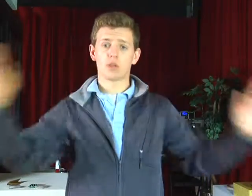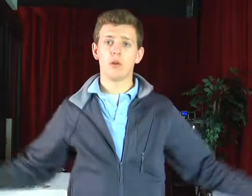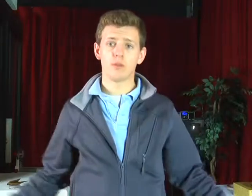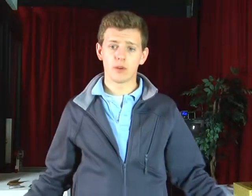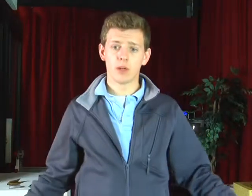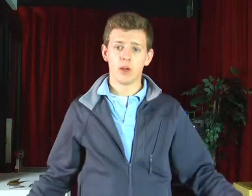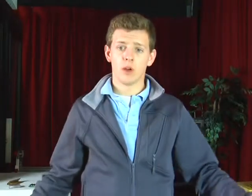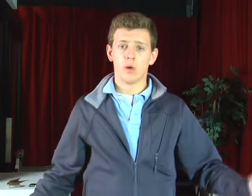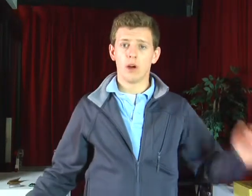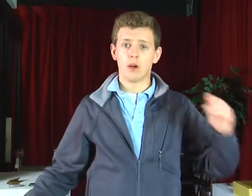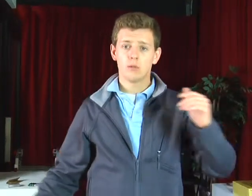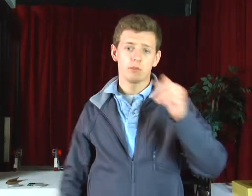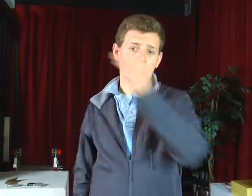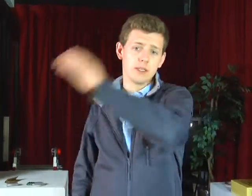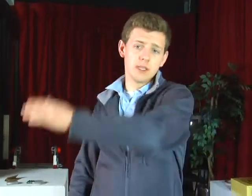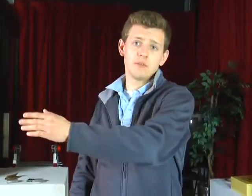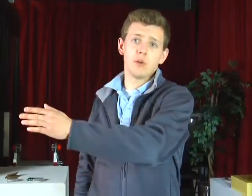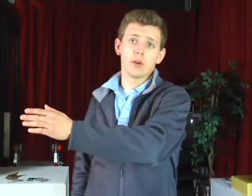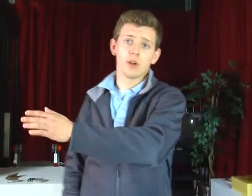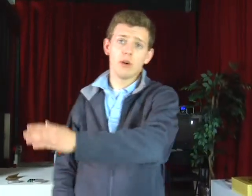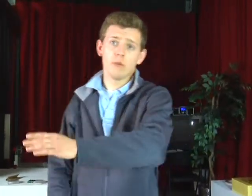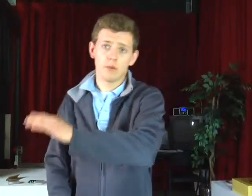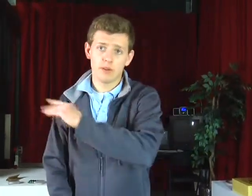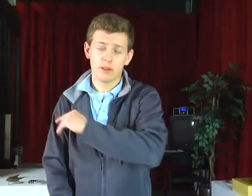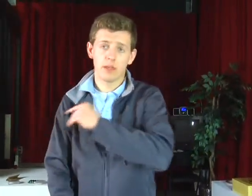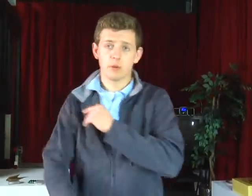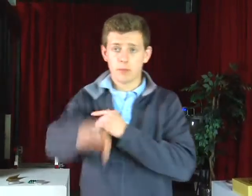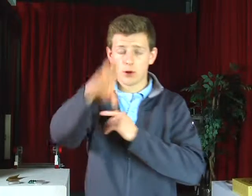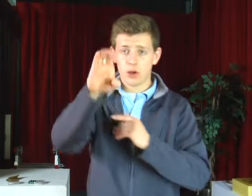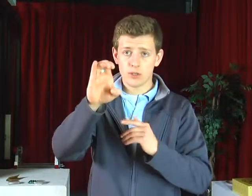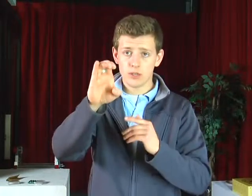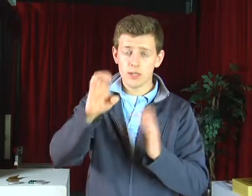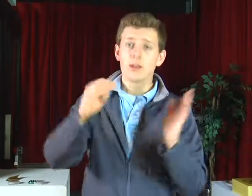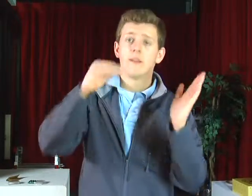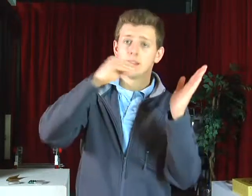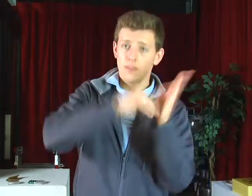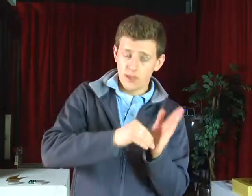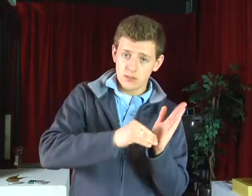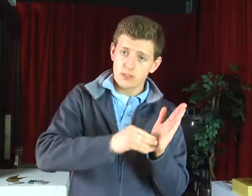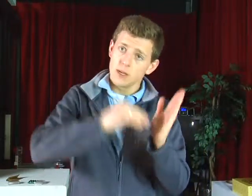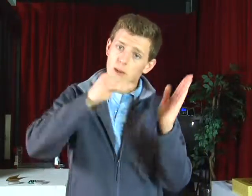go over--one this next video we're going to go over, but remember, hundred, that's a thousand,